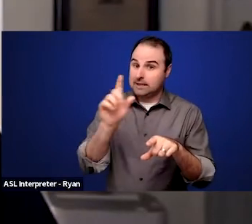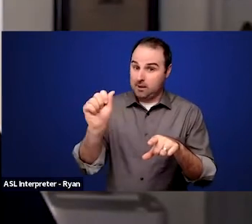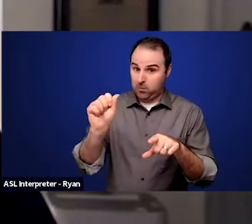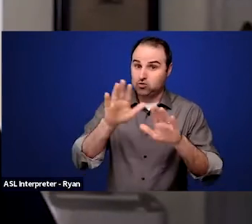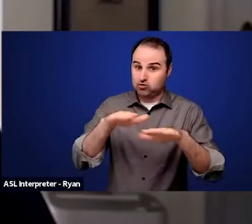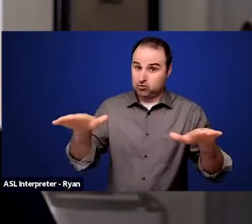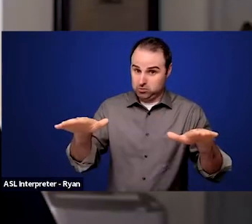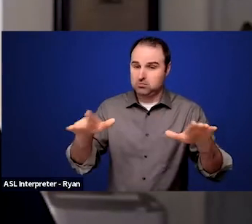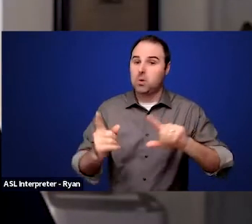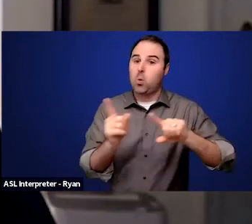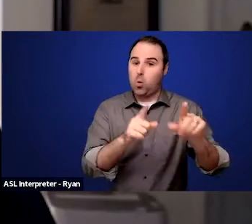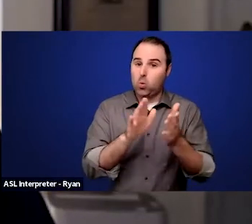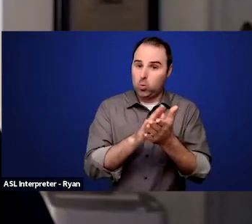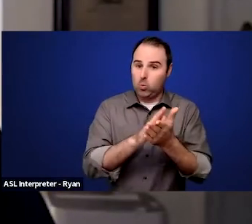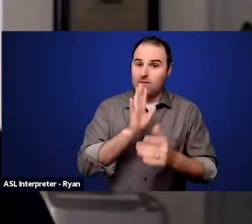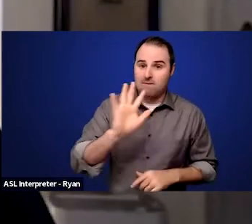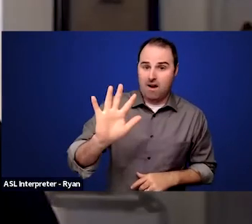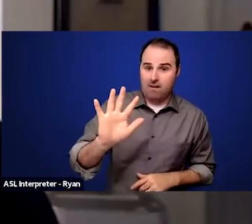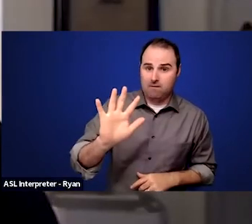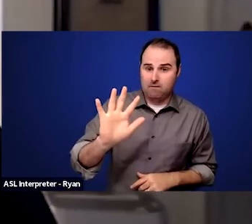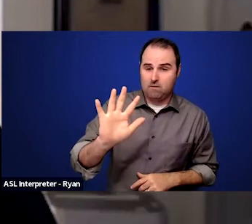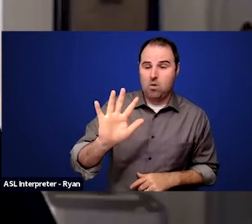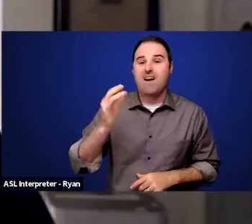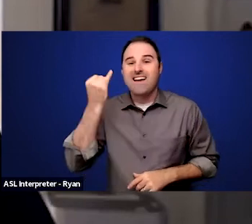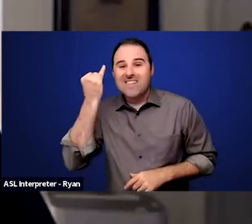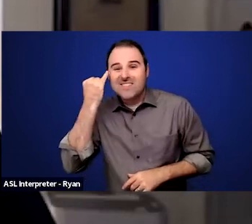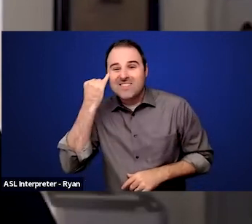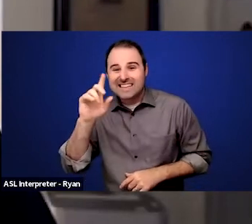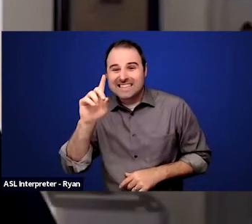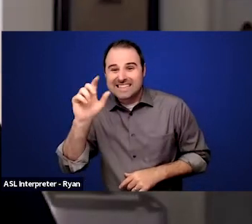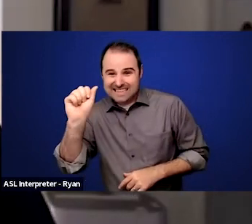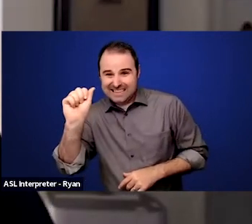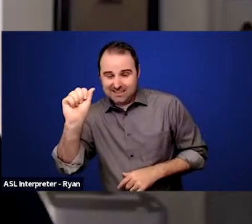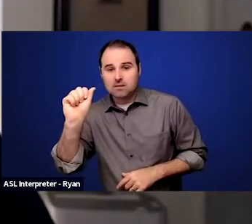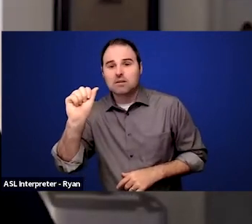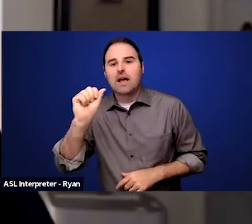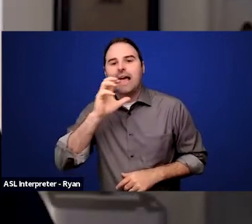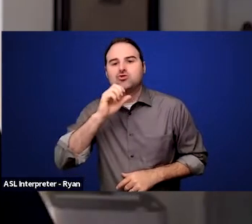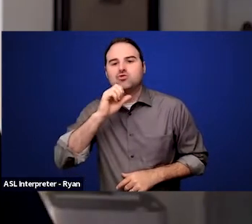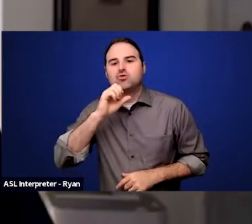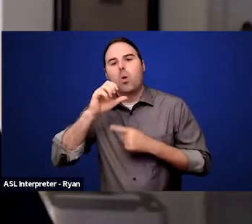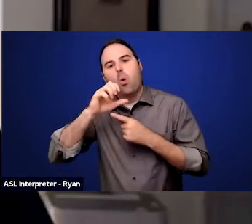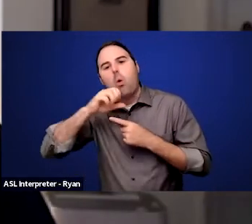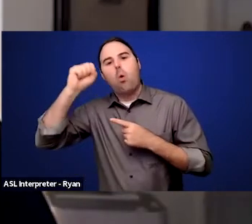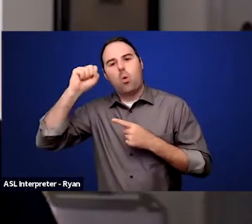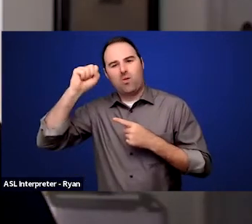the law was different for kids with disabilities. It was an older age and I think it was six.